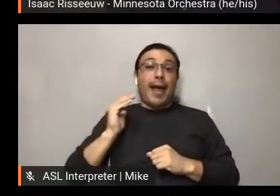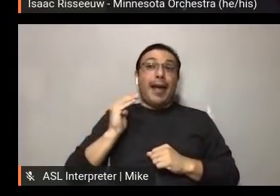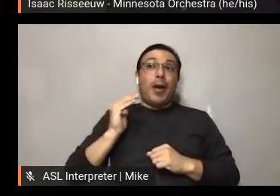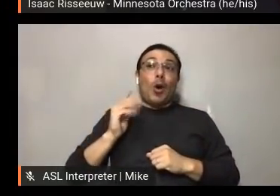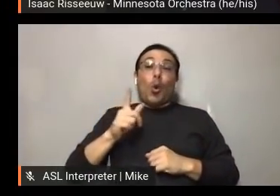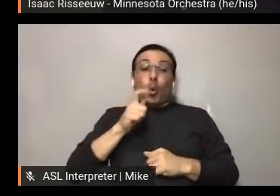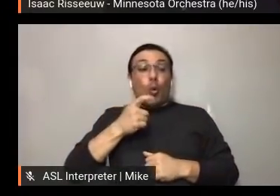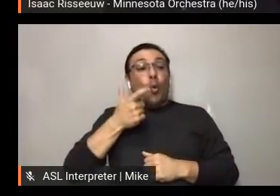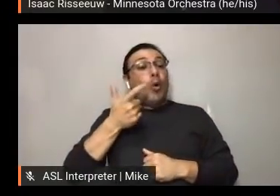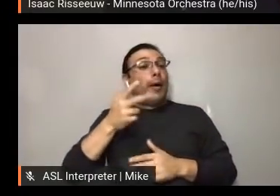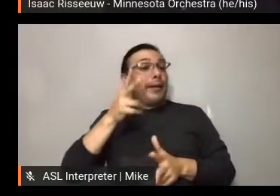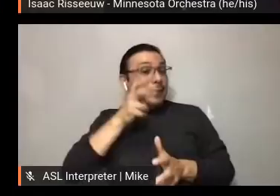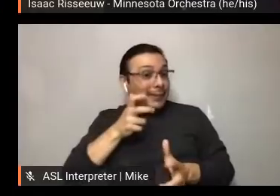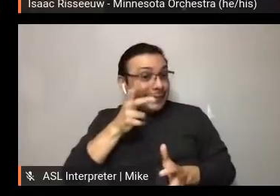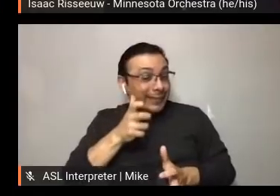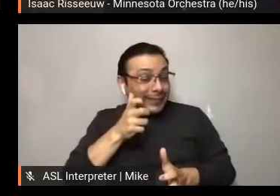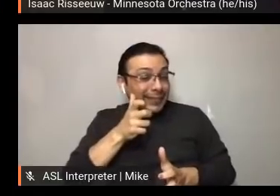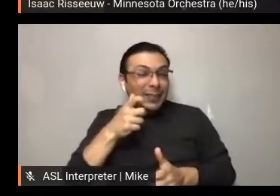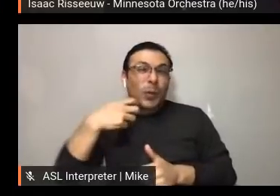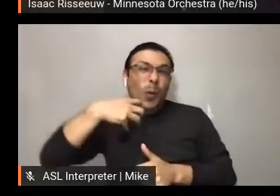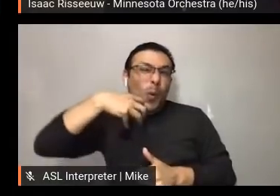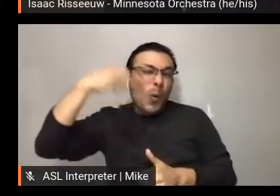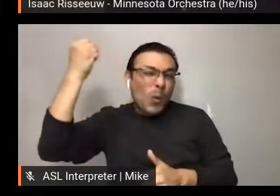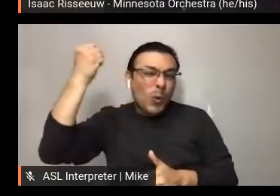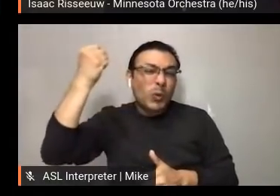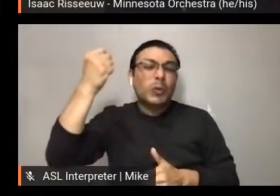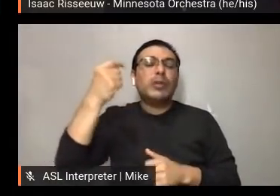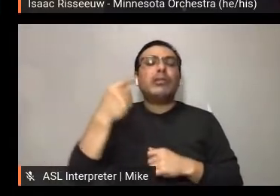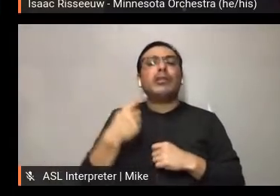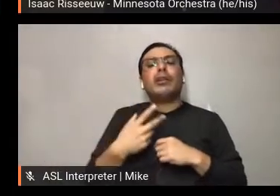a difficult tightrope to walk.